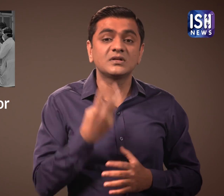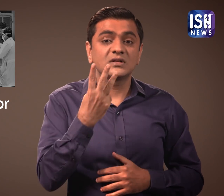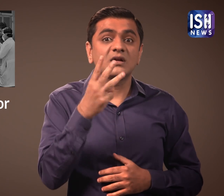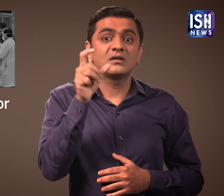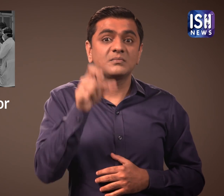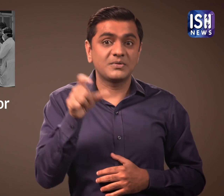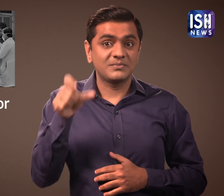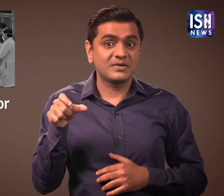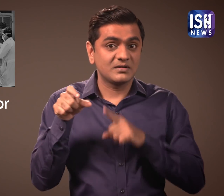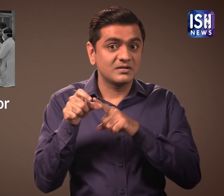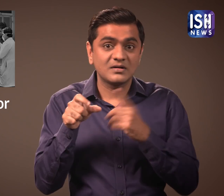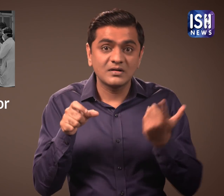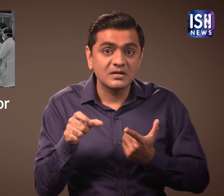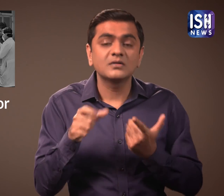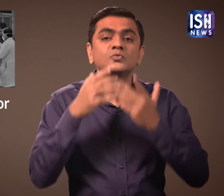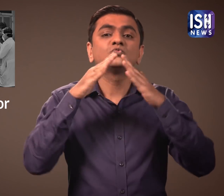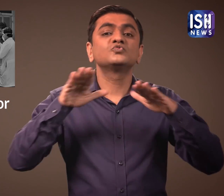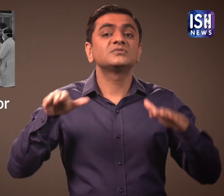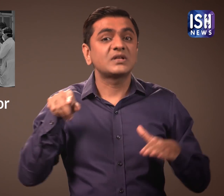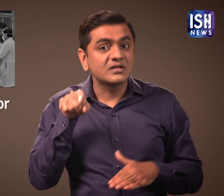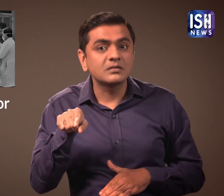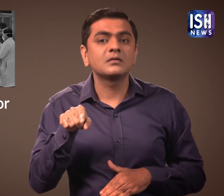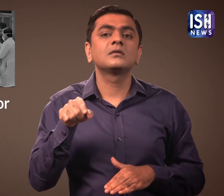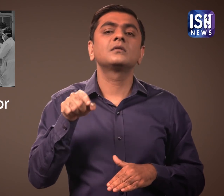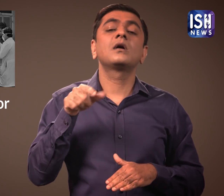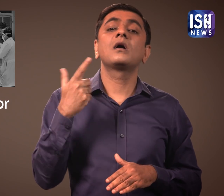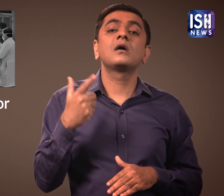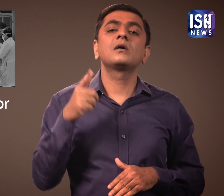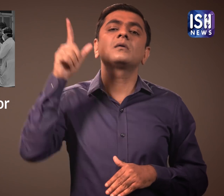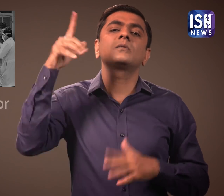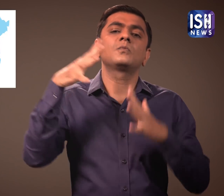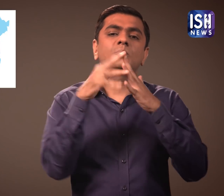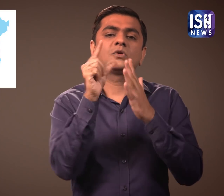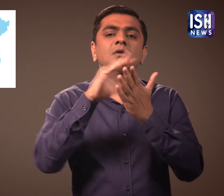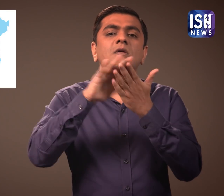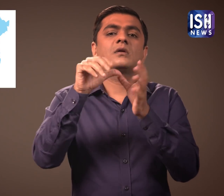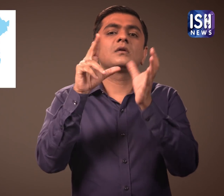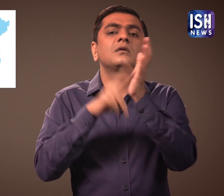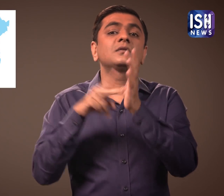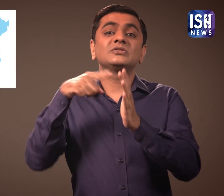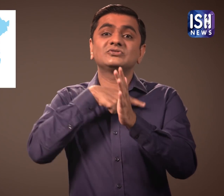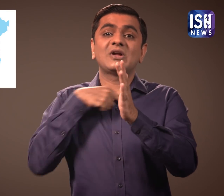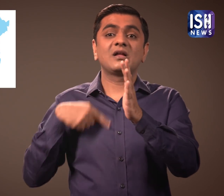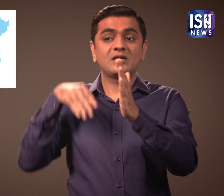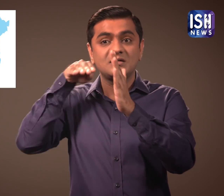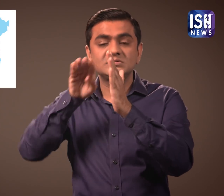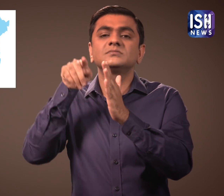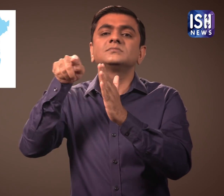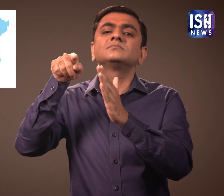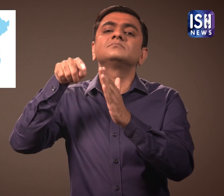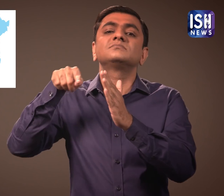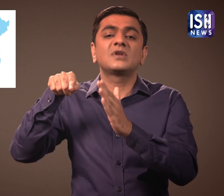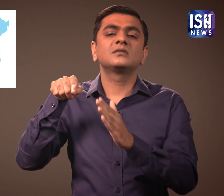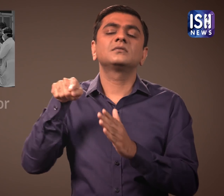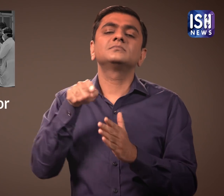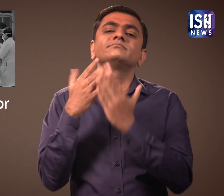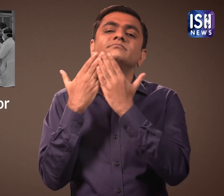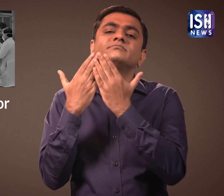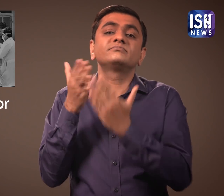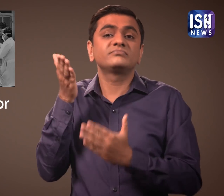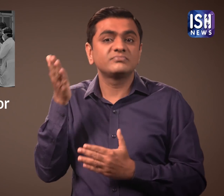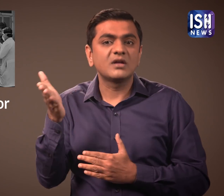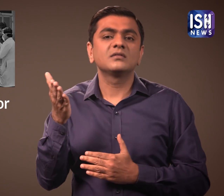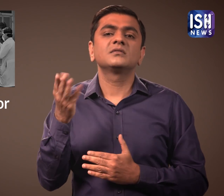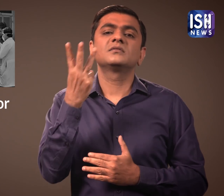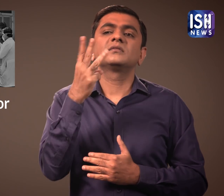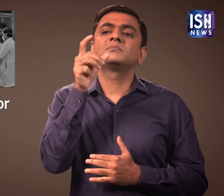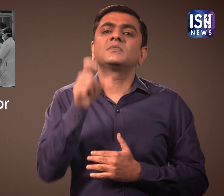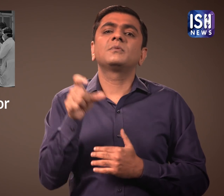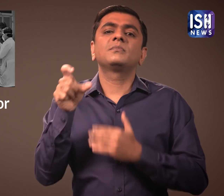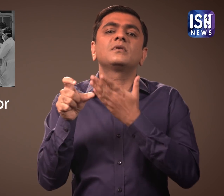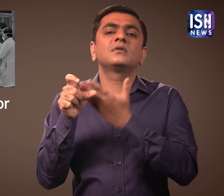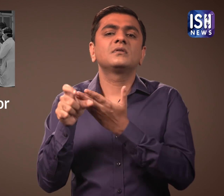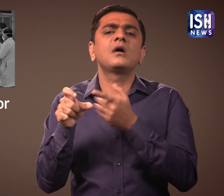These three were patients studying in China's Wuhan city.